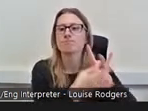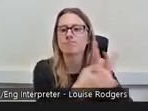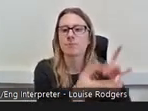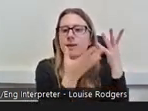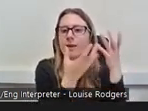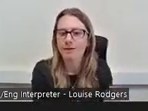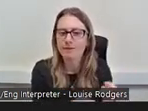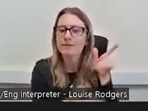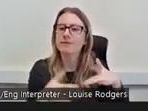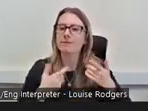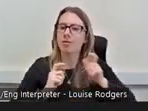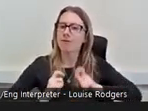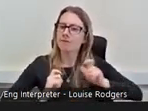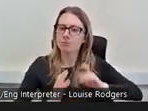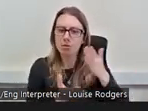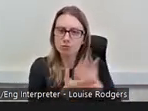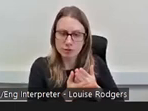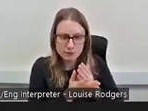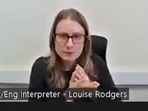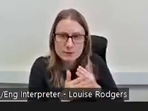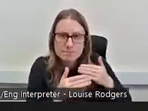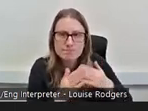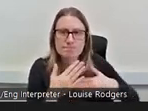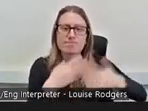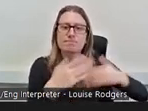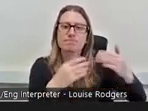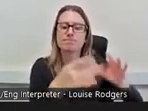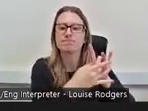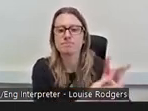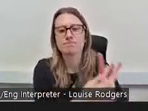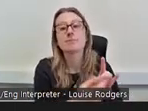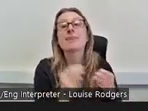that trust in those relationships, because without people, projects just wouldn't exist